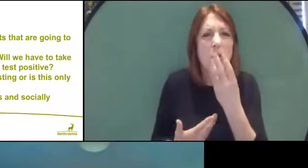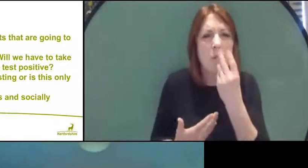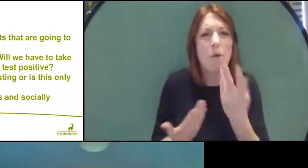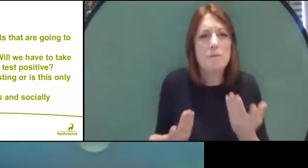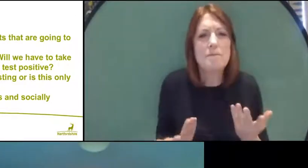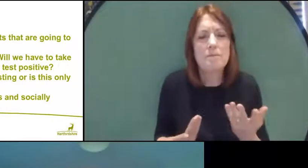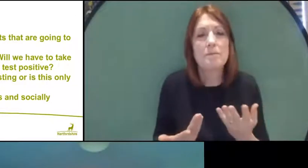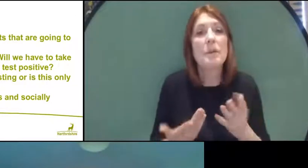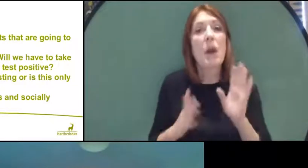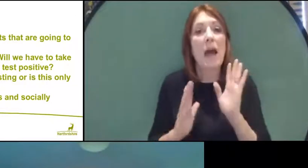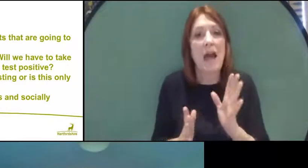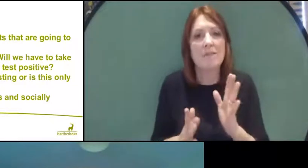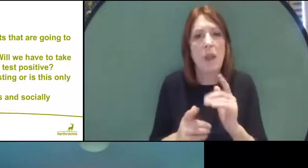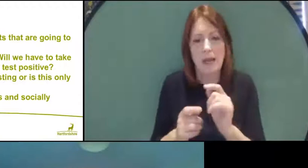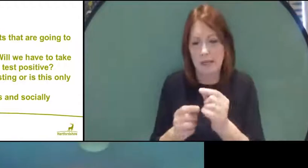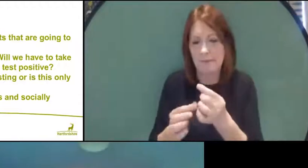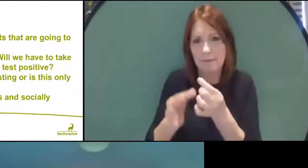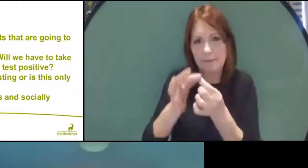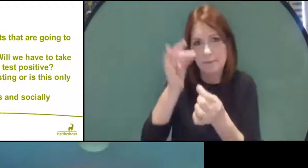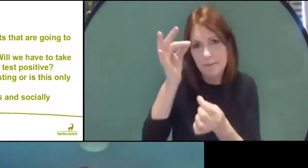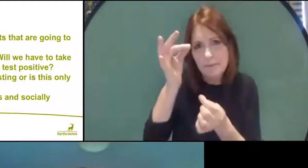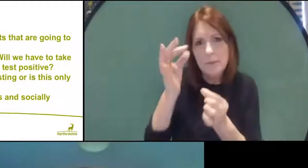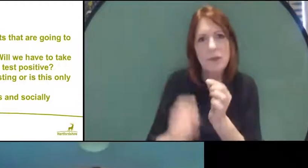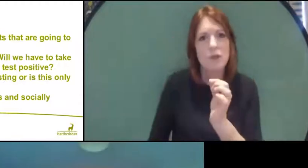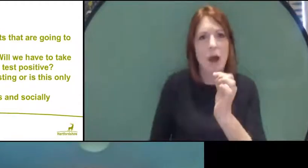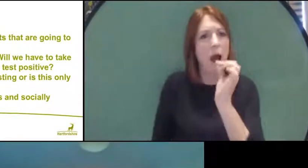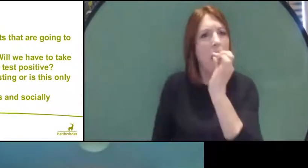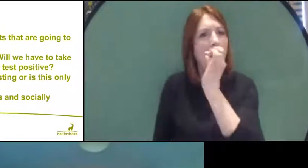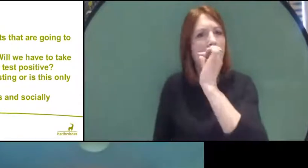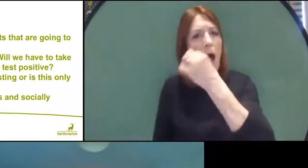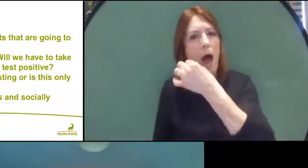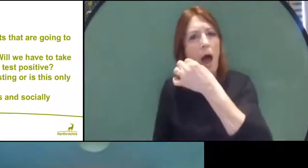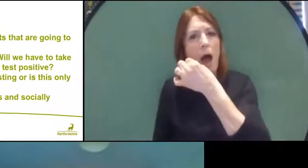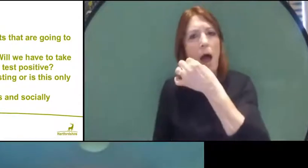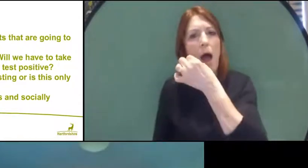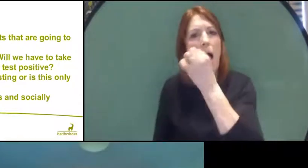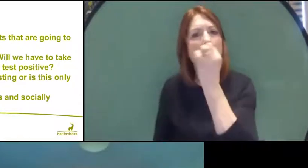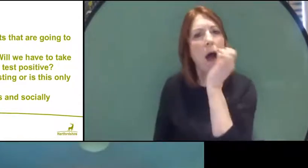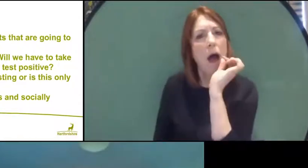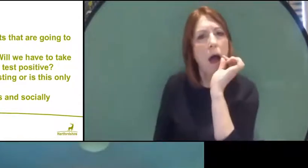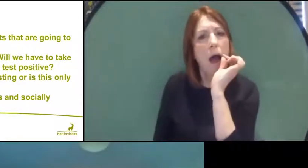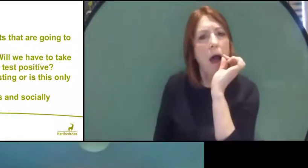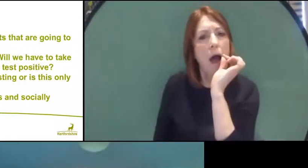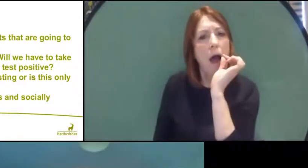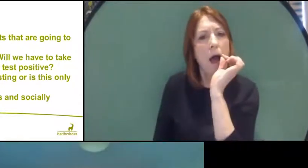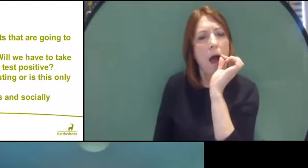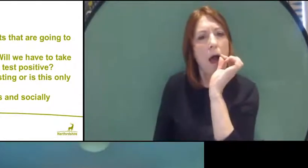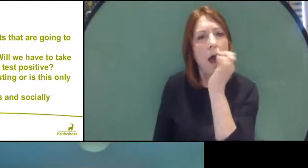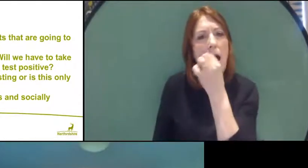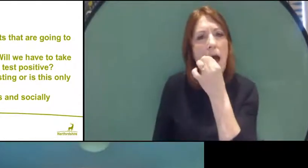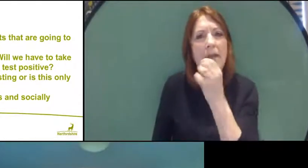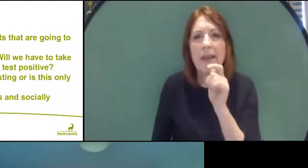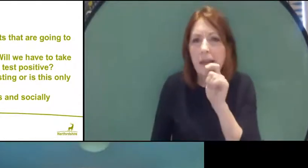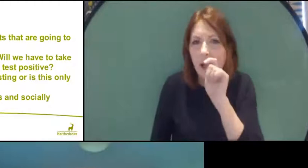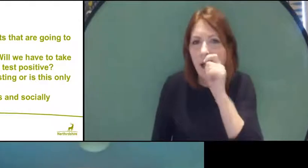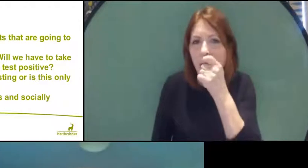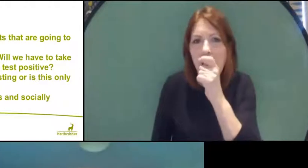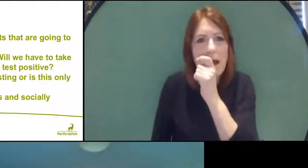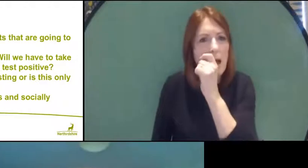You have to put a swab into the back of your throat and into your nose and that just goes into